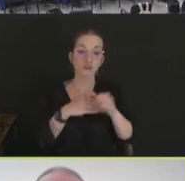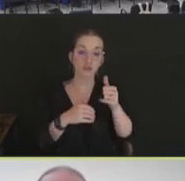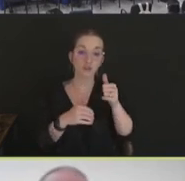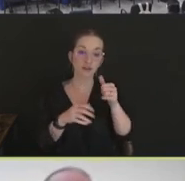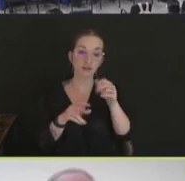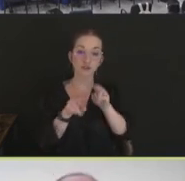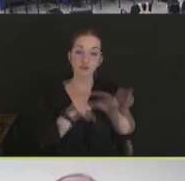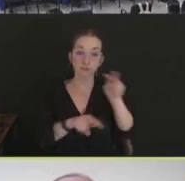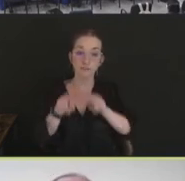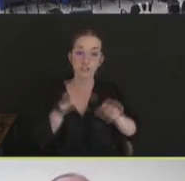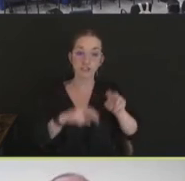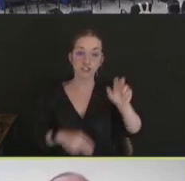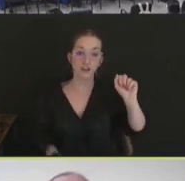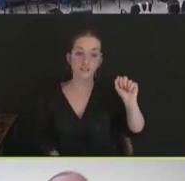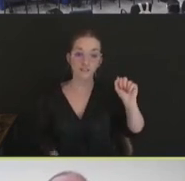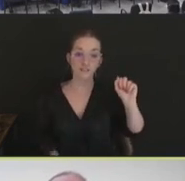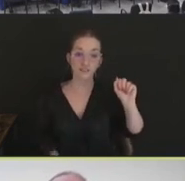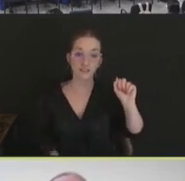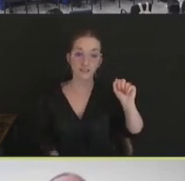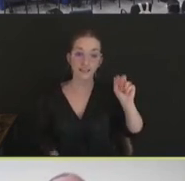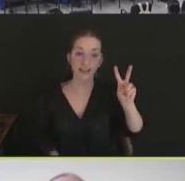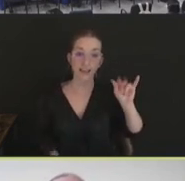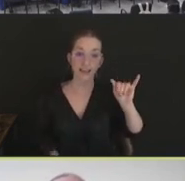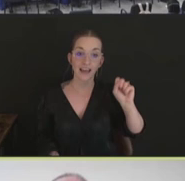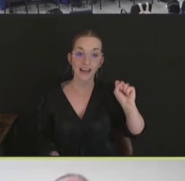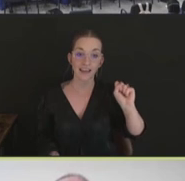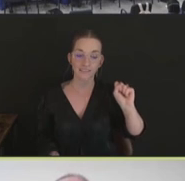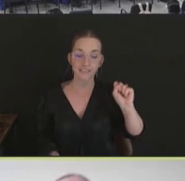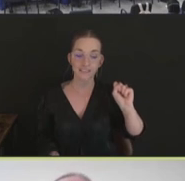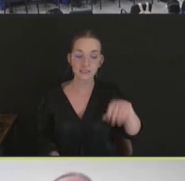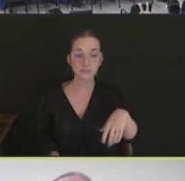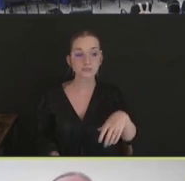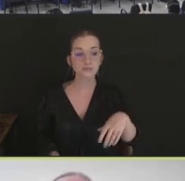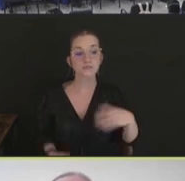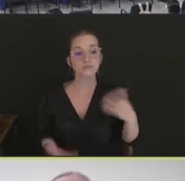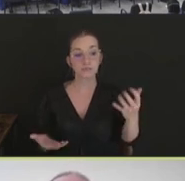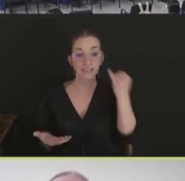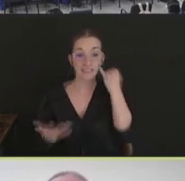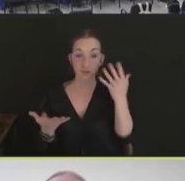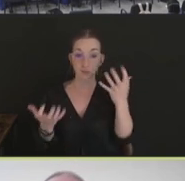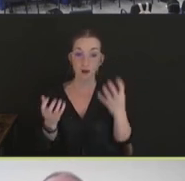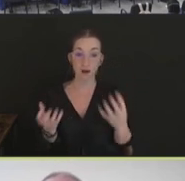And if you're interested in more information about the uniqueness of avian influenza vaccines